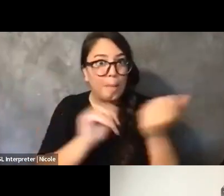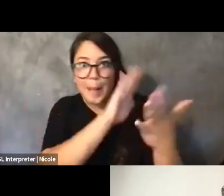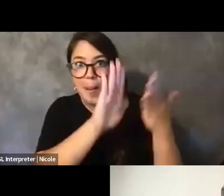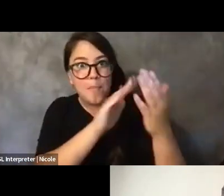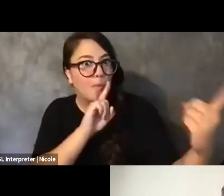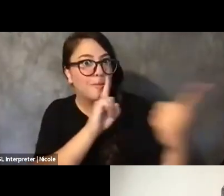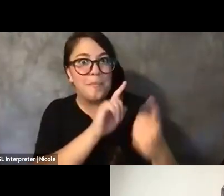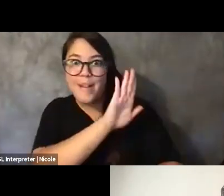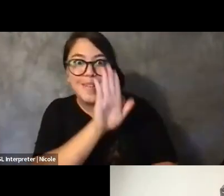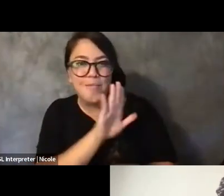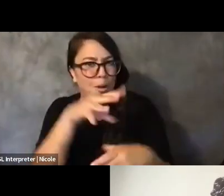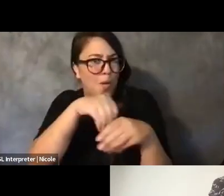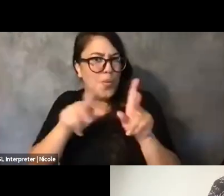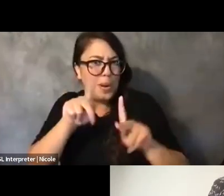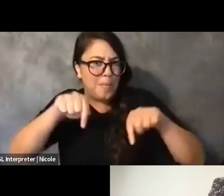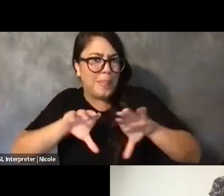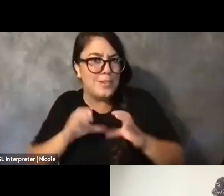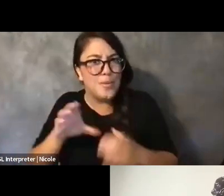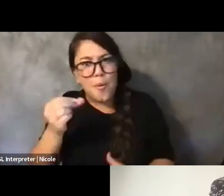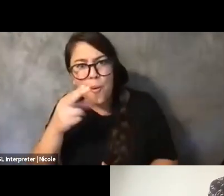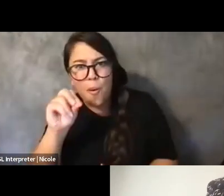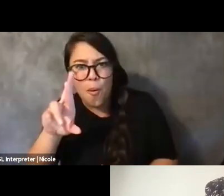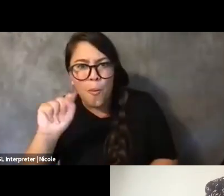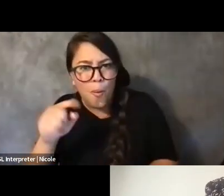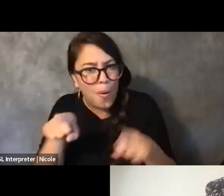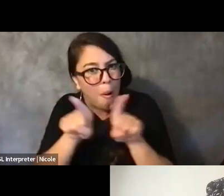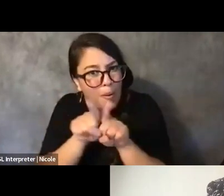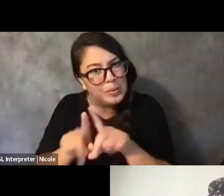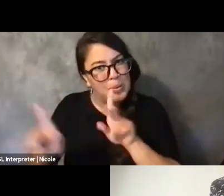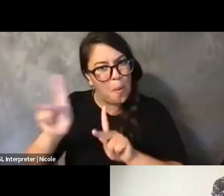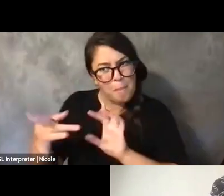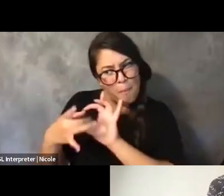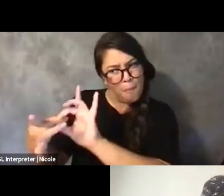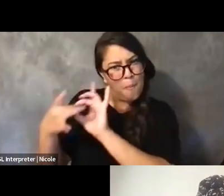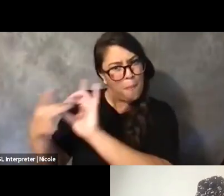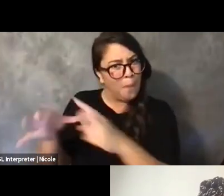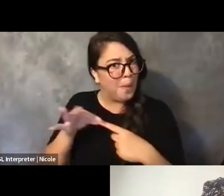people that I have a very unique relationship with that I don't have with anybody else, you know?